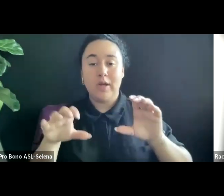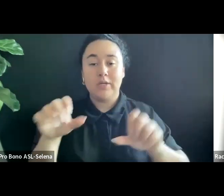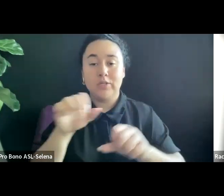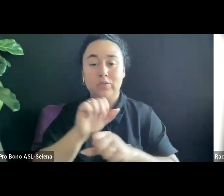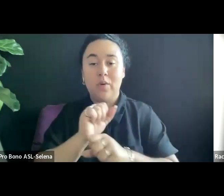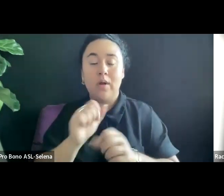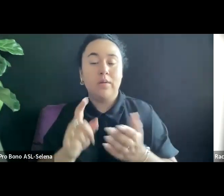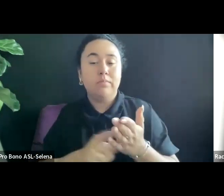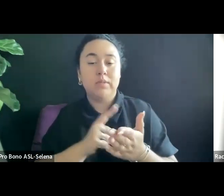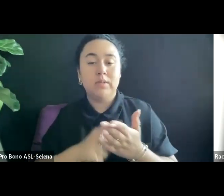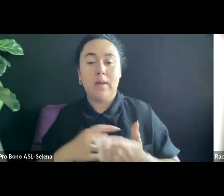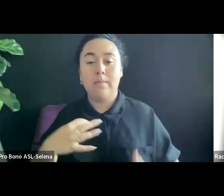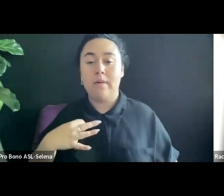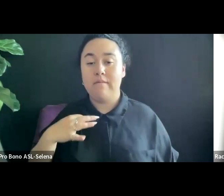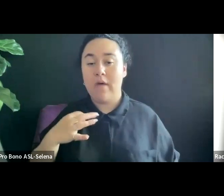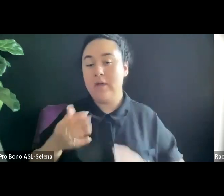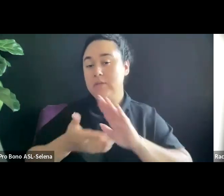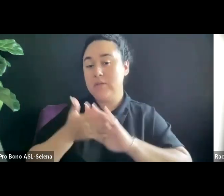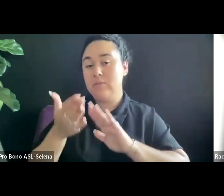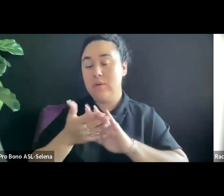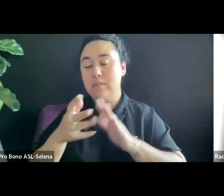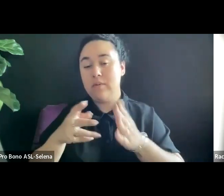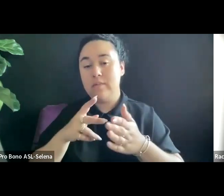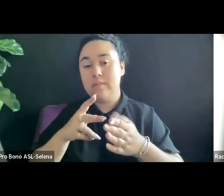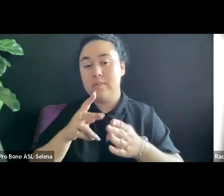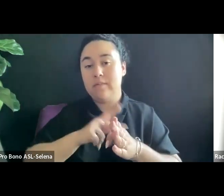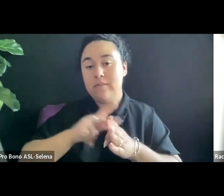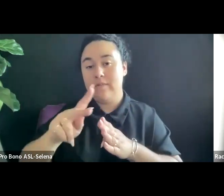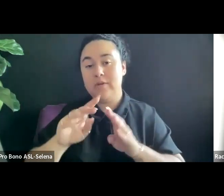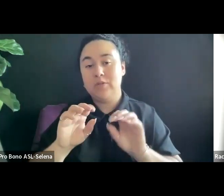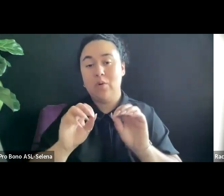PROFESSIONAL ORGANIZATIONS SUCH AS CHURCH GROUPS OR TEACHERS.